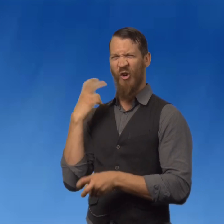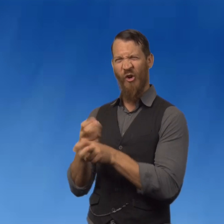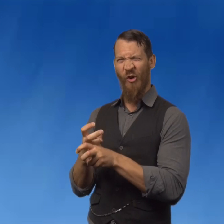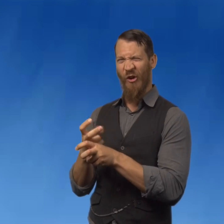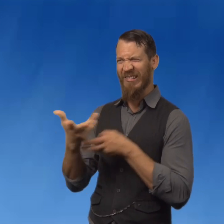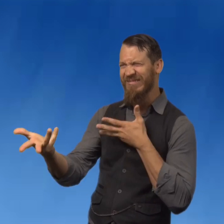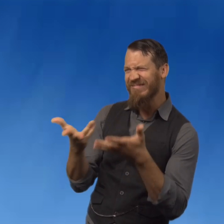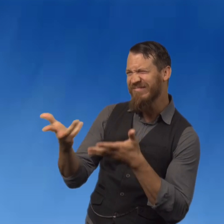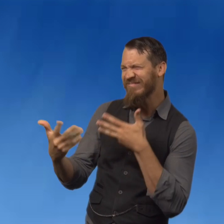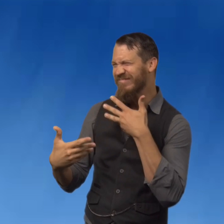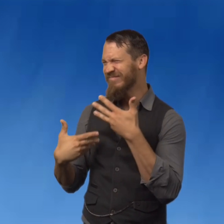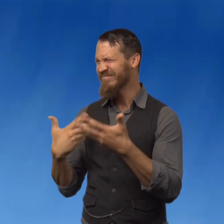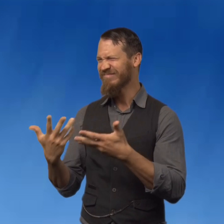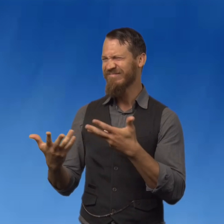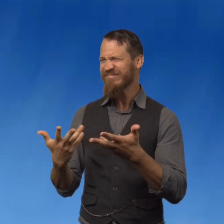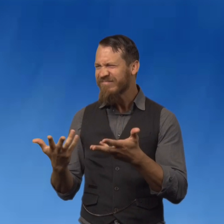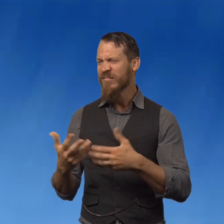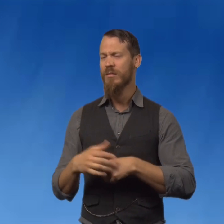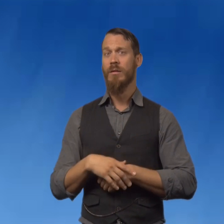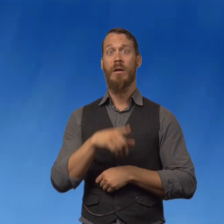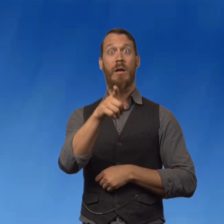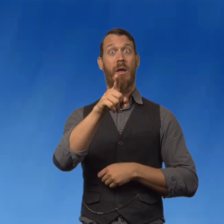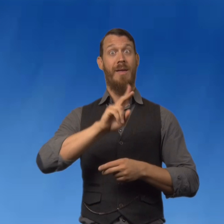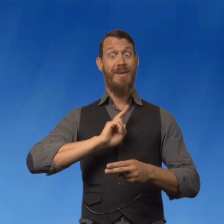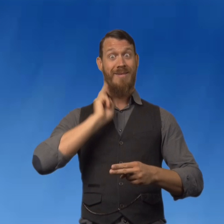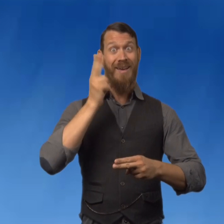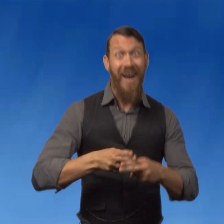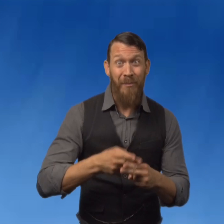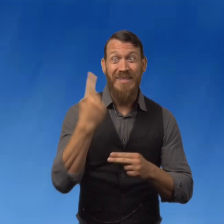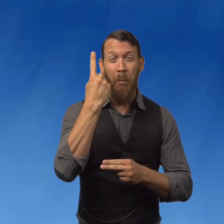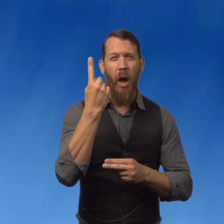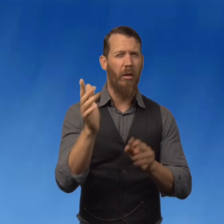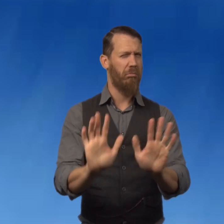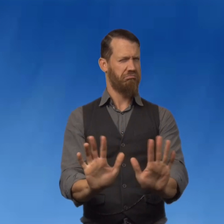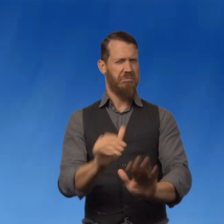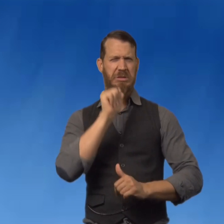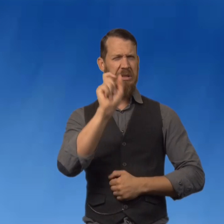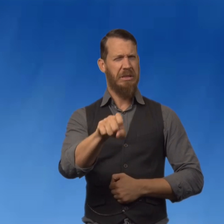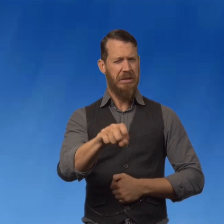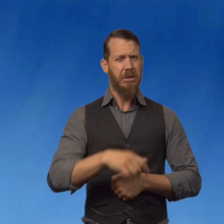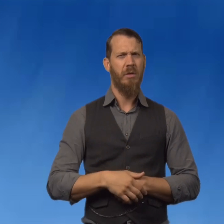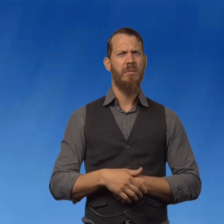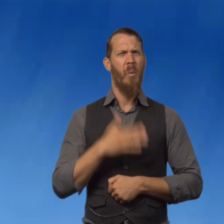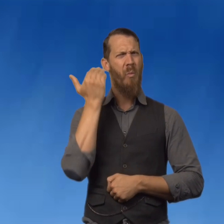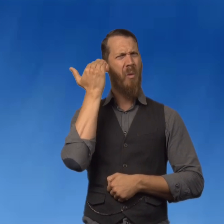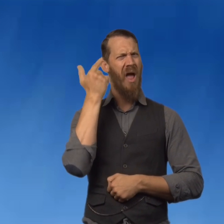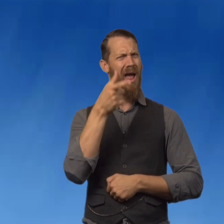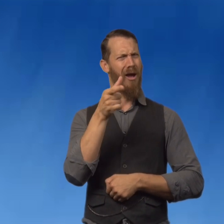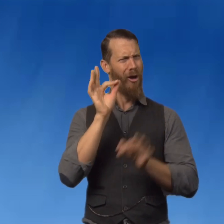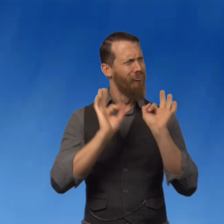And, other people you meet, wow, it's so hard to converse with so hard to get along with. Don't tell me their name